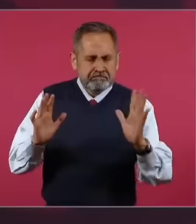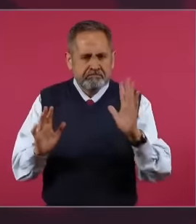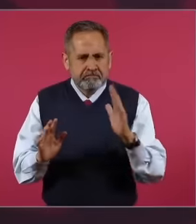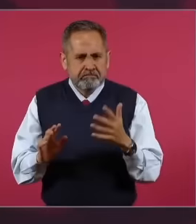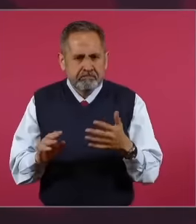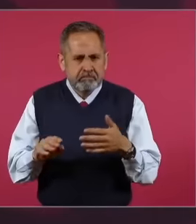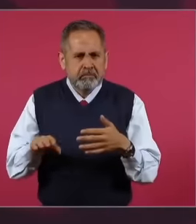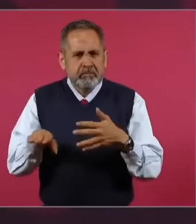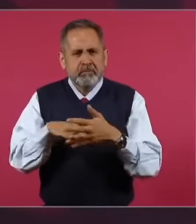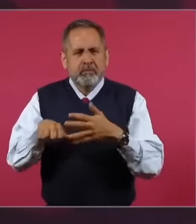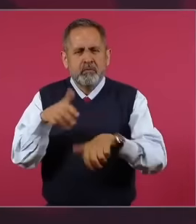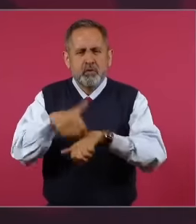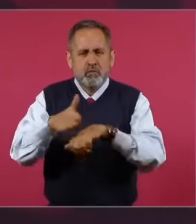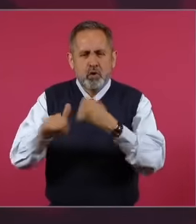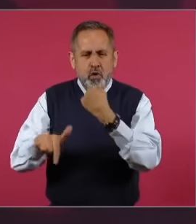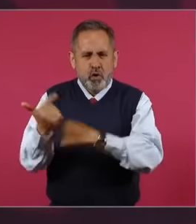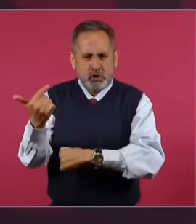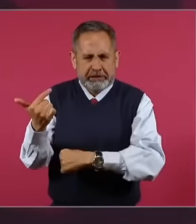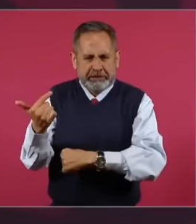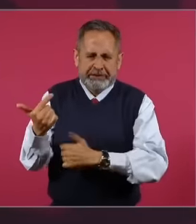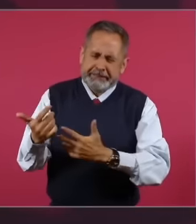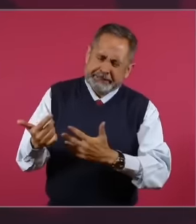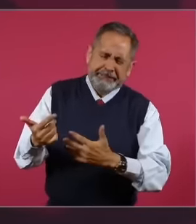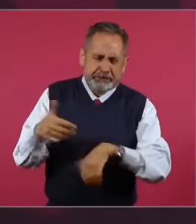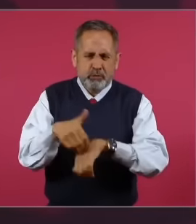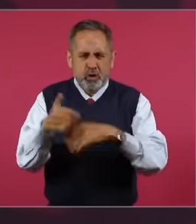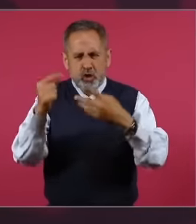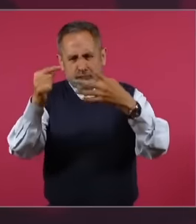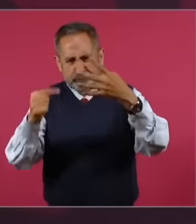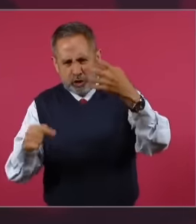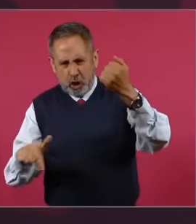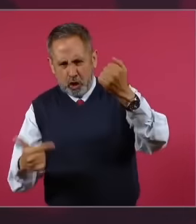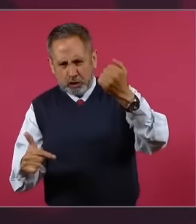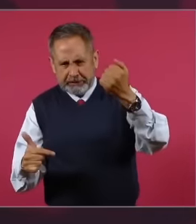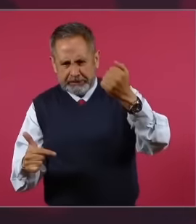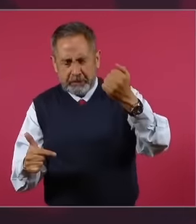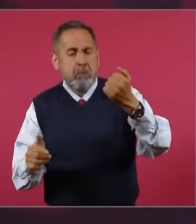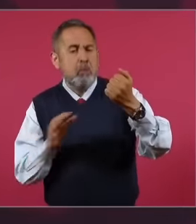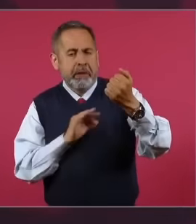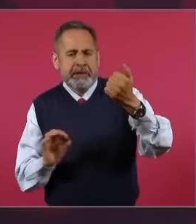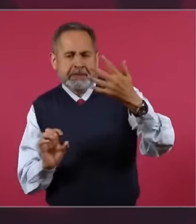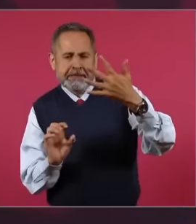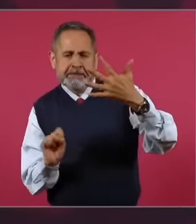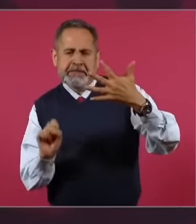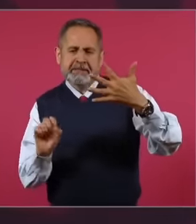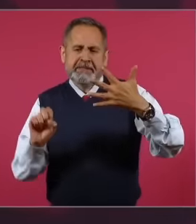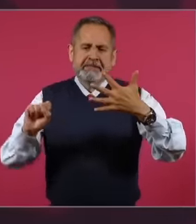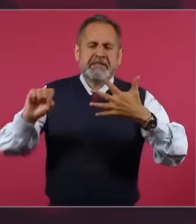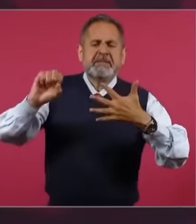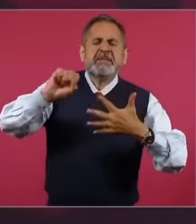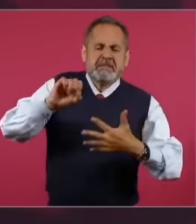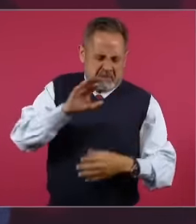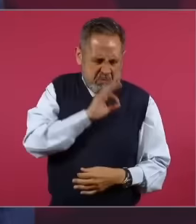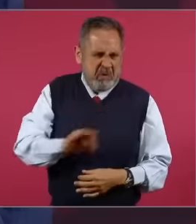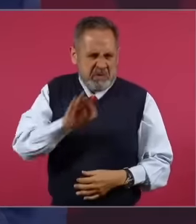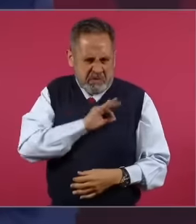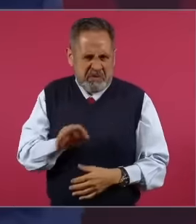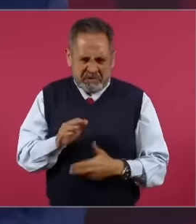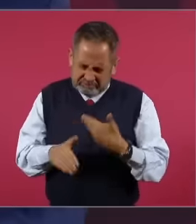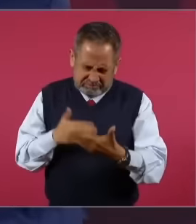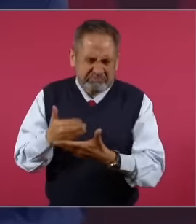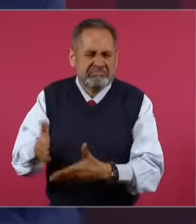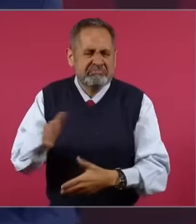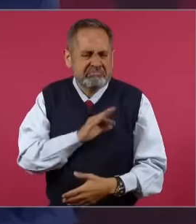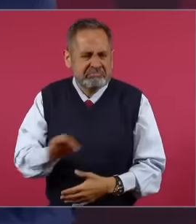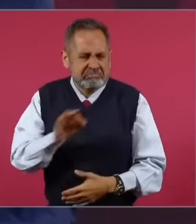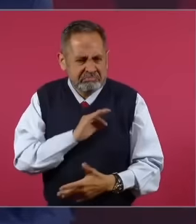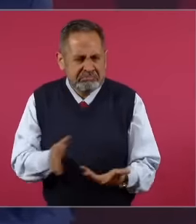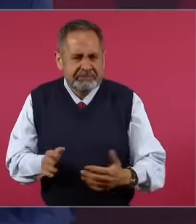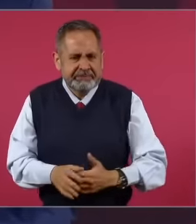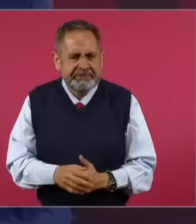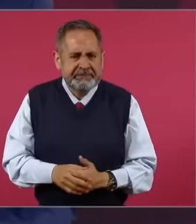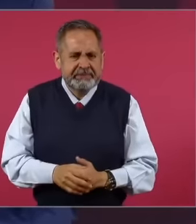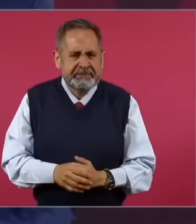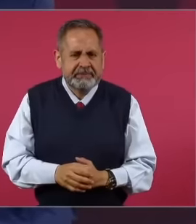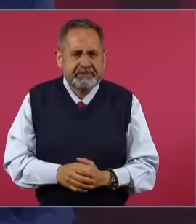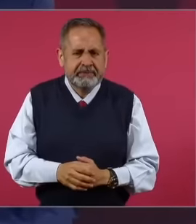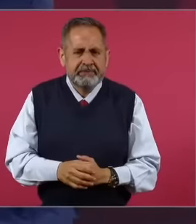12th place and Mexico can enter this On the list of